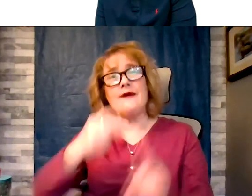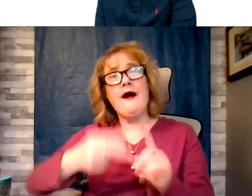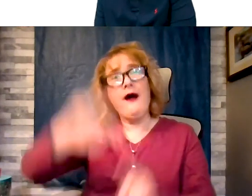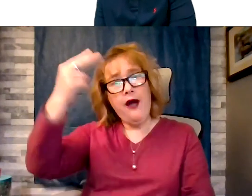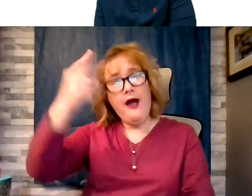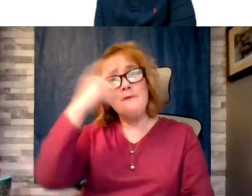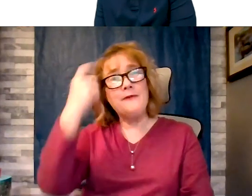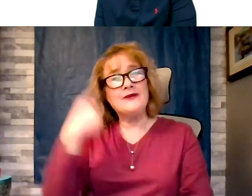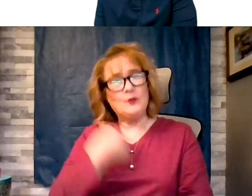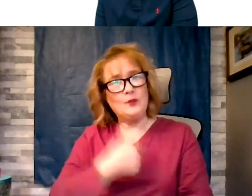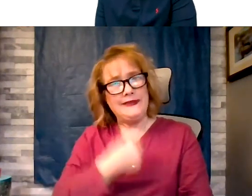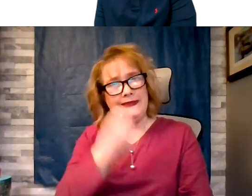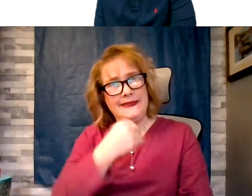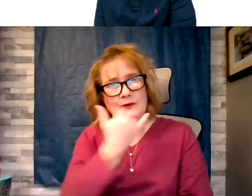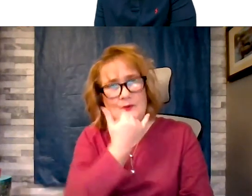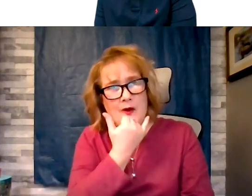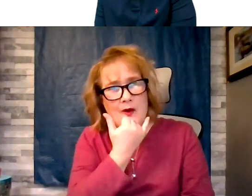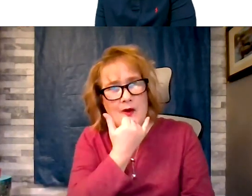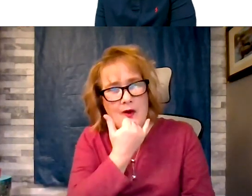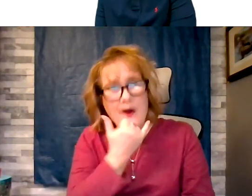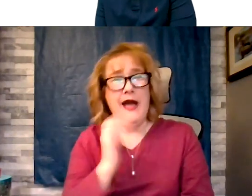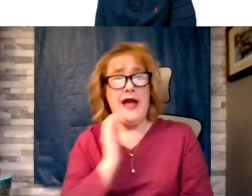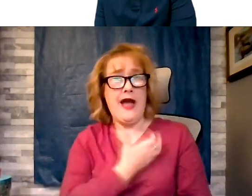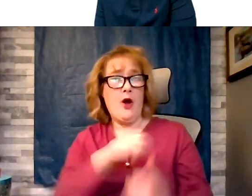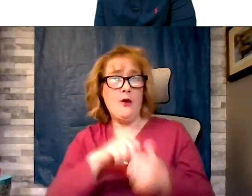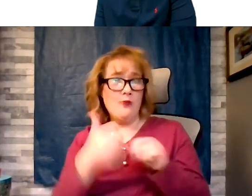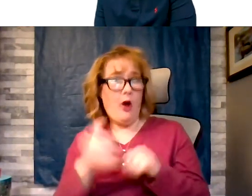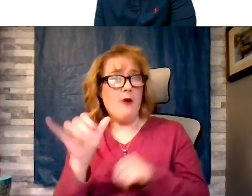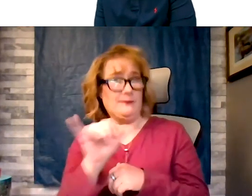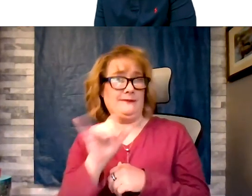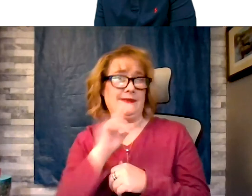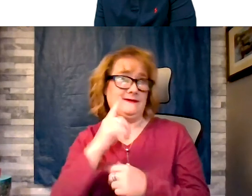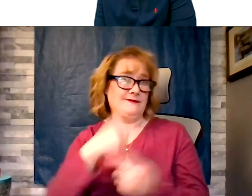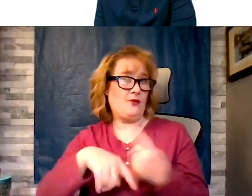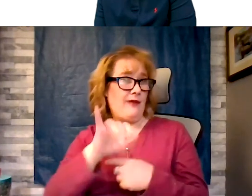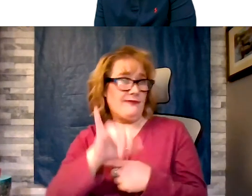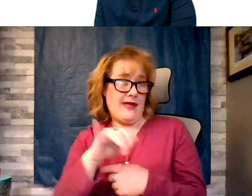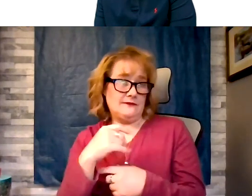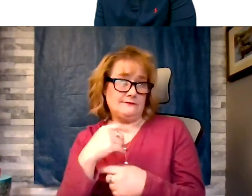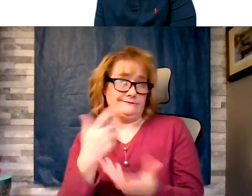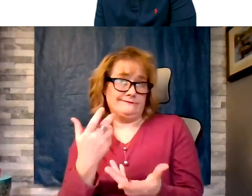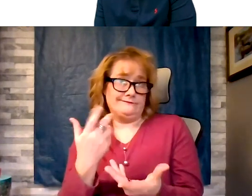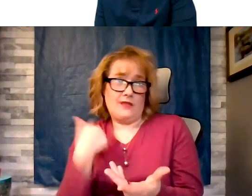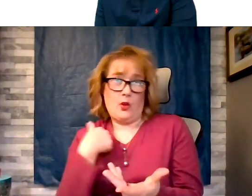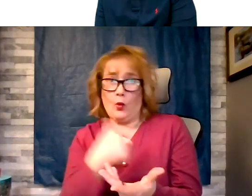problems I think stem around the fact that we are doing what we want and then we are taking